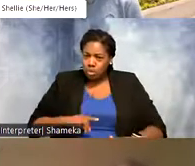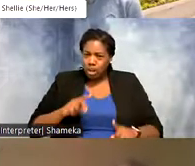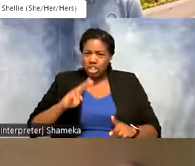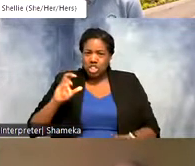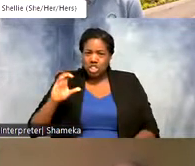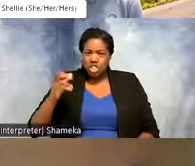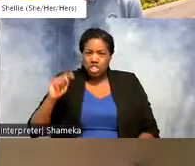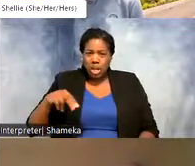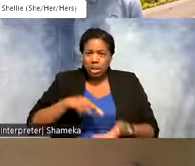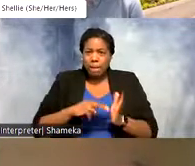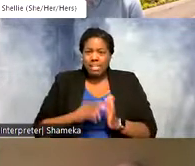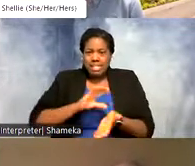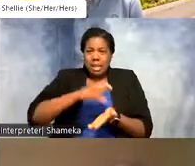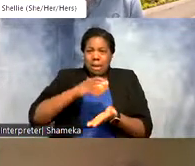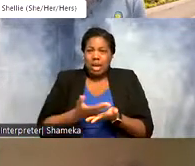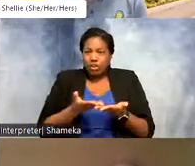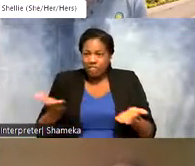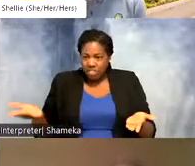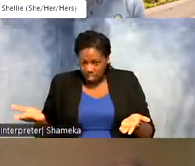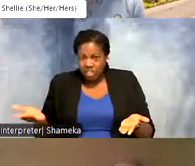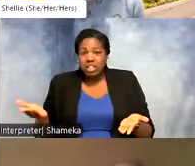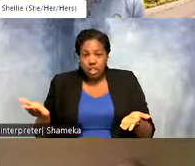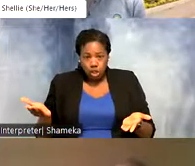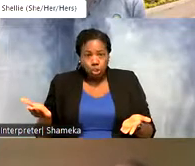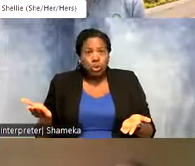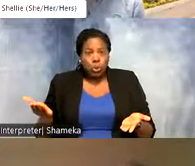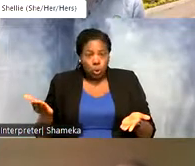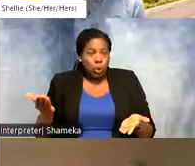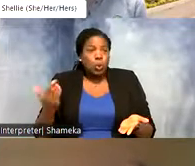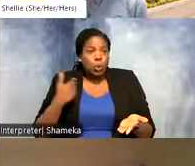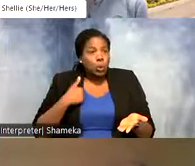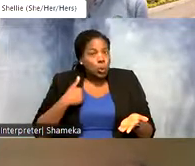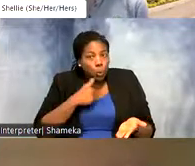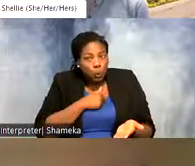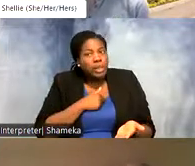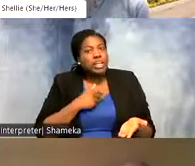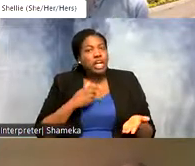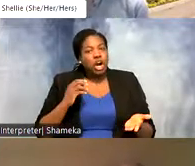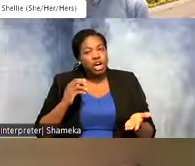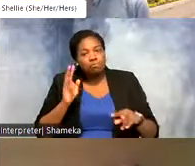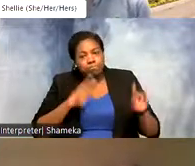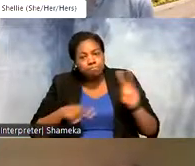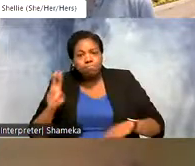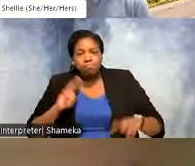means like the amount of things. So we are looking at the amount of shorebirds. That's amazing.